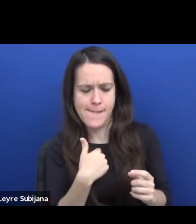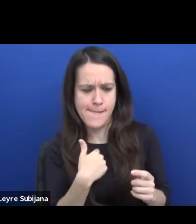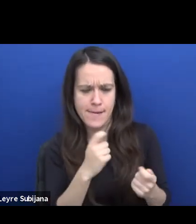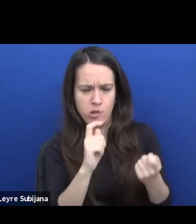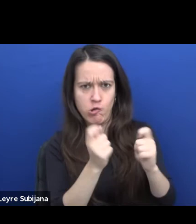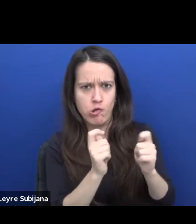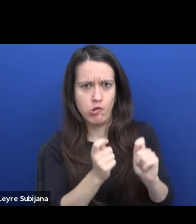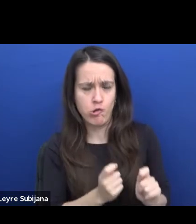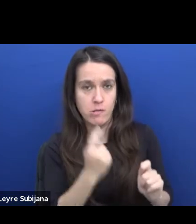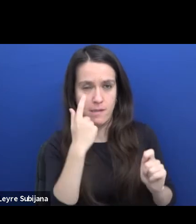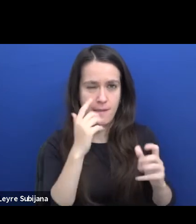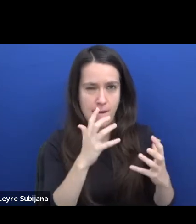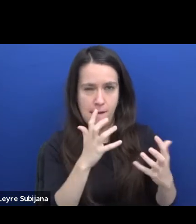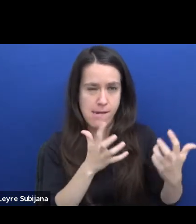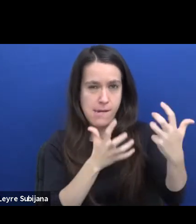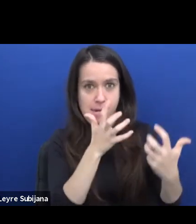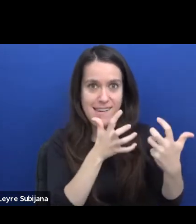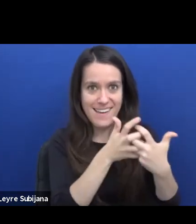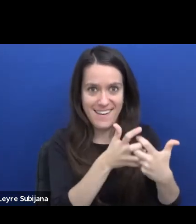So usually when I try something new,